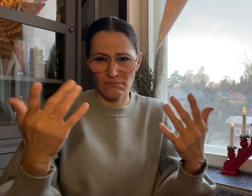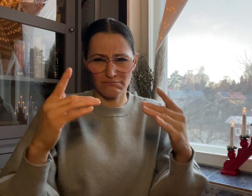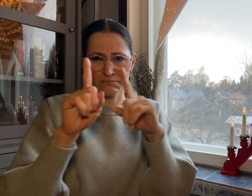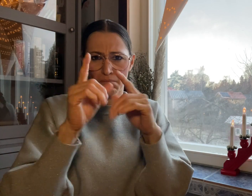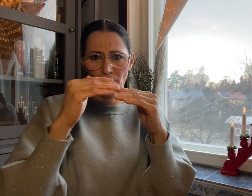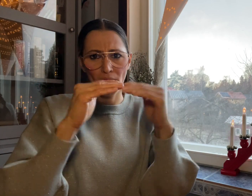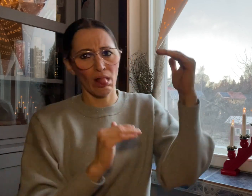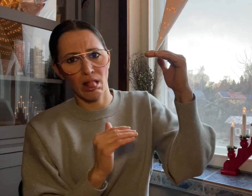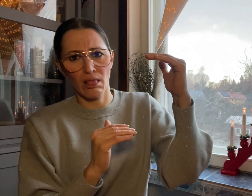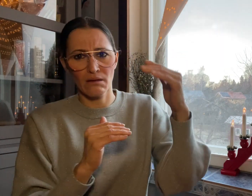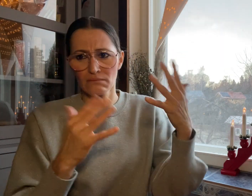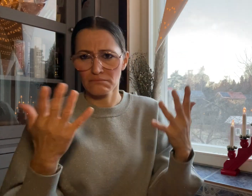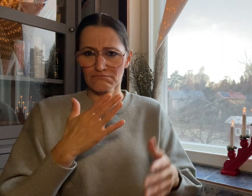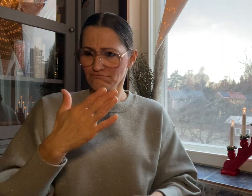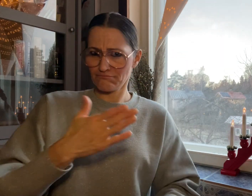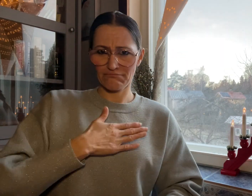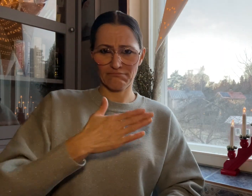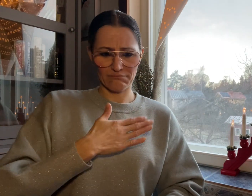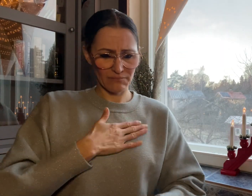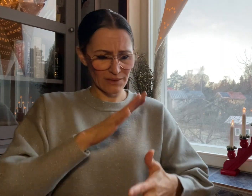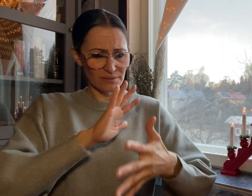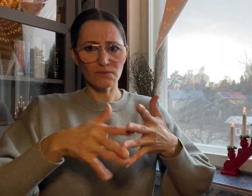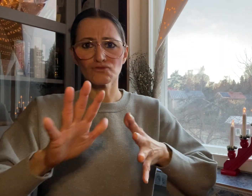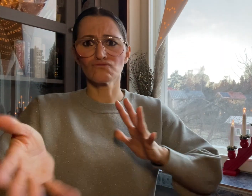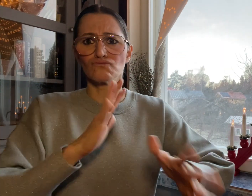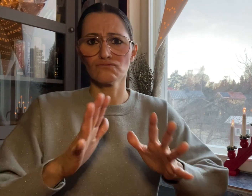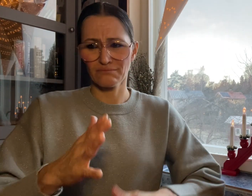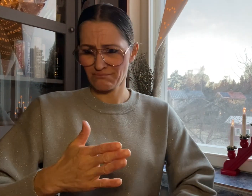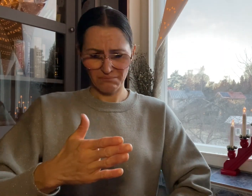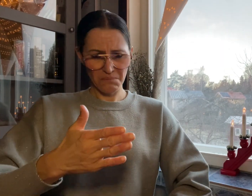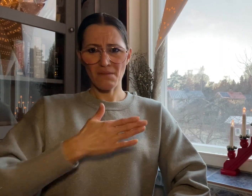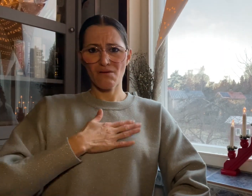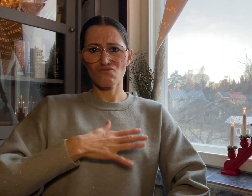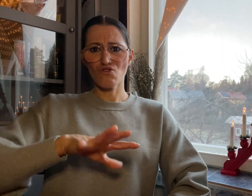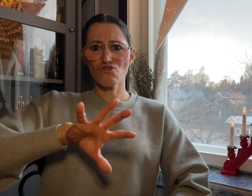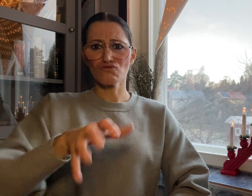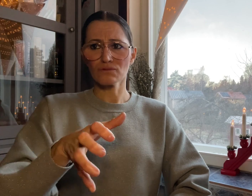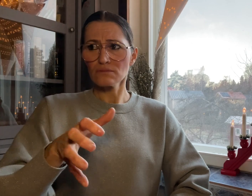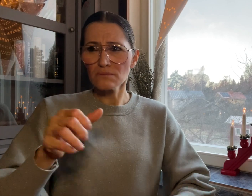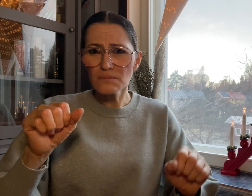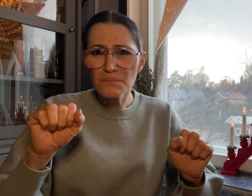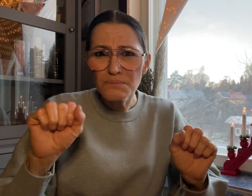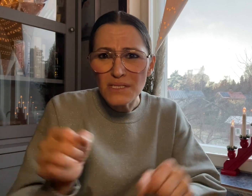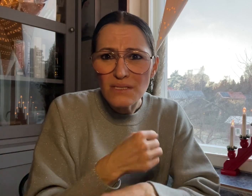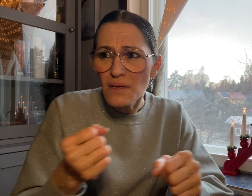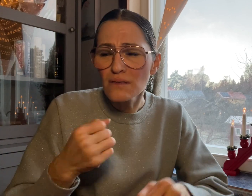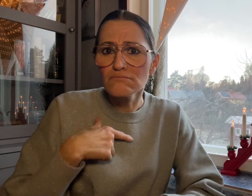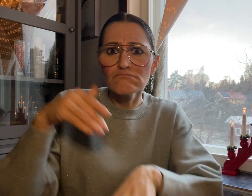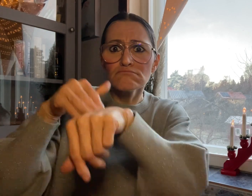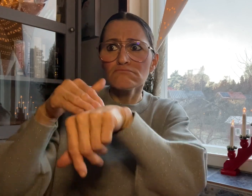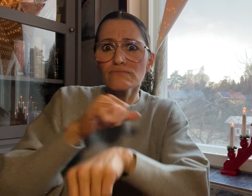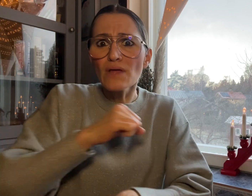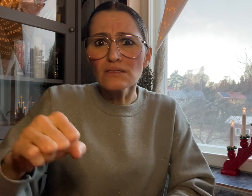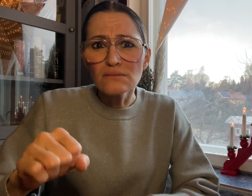service in her native language in her own country.